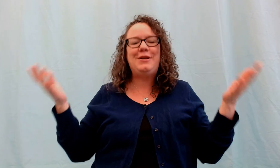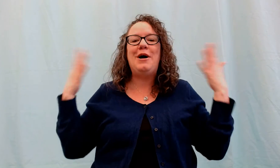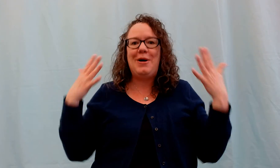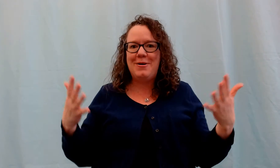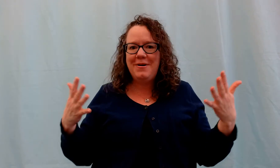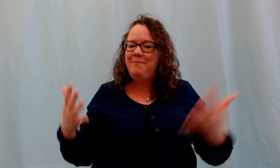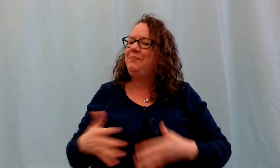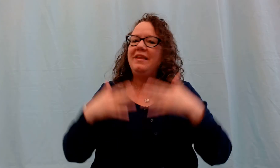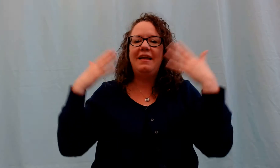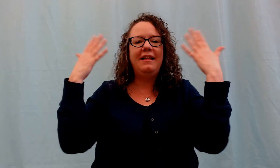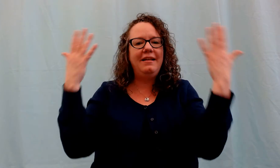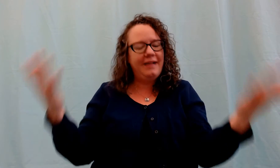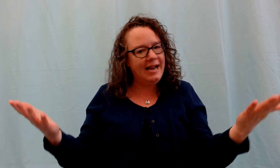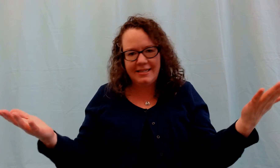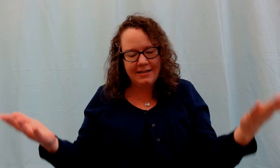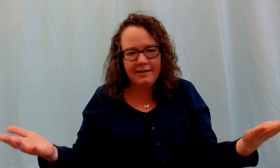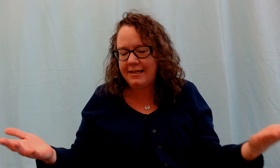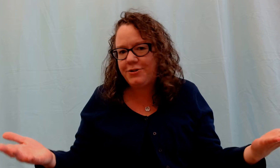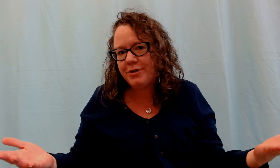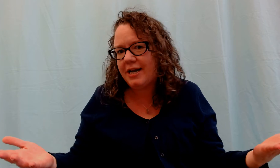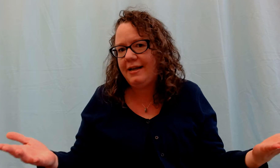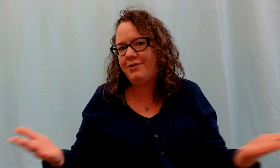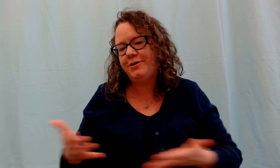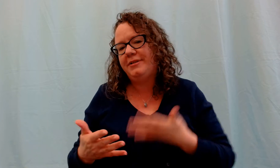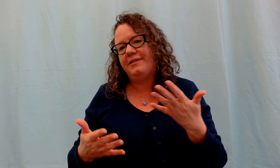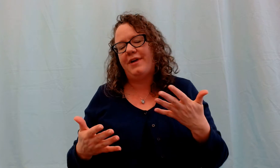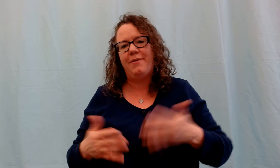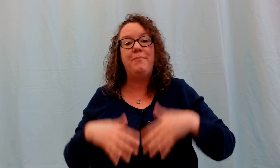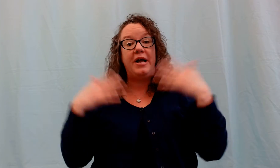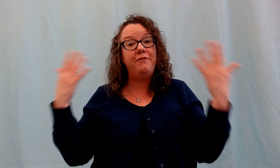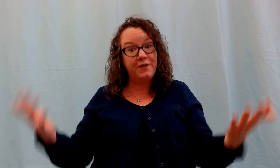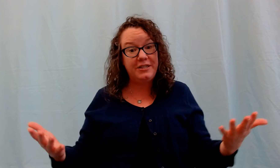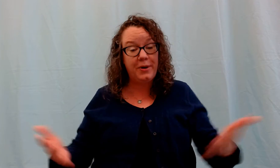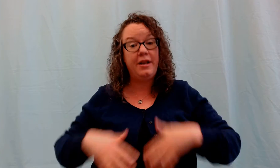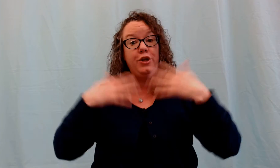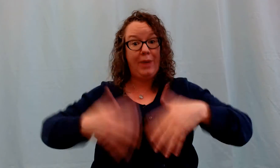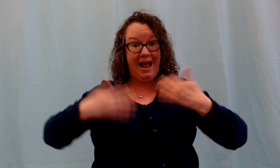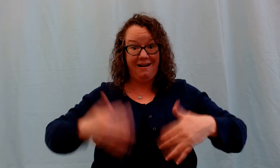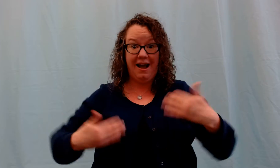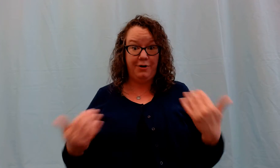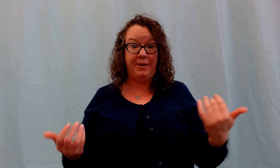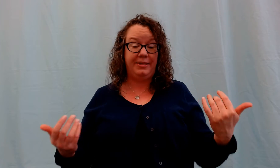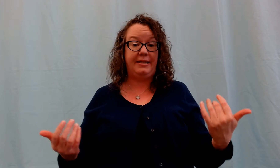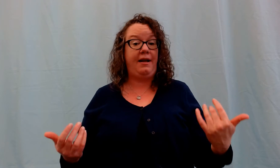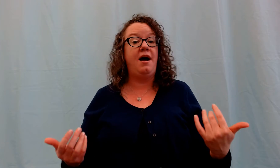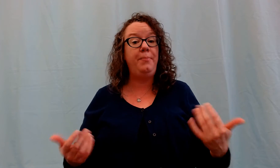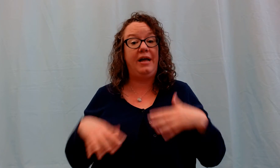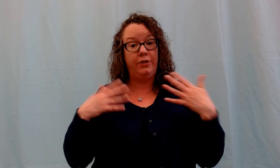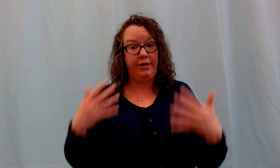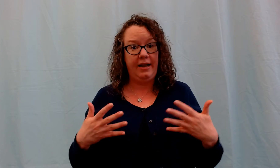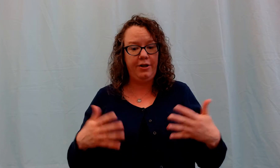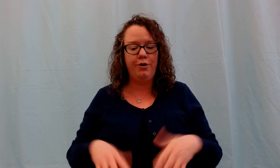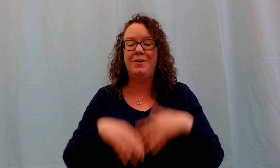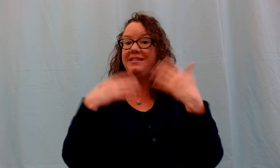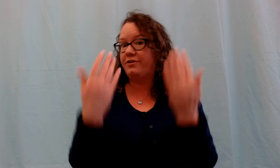So I didn't introduce this very well. But for this one you can have your baby sitting up and looking at you. But this is a